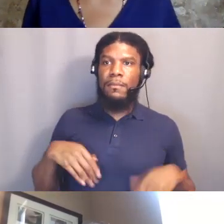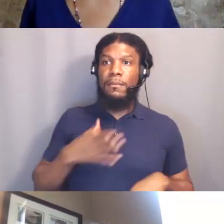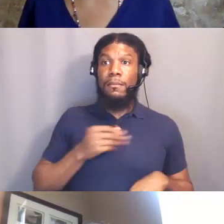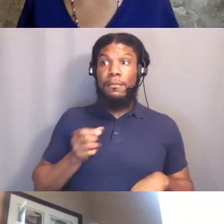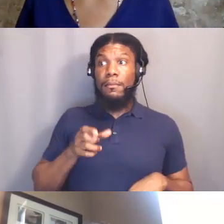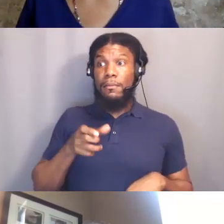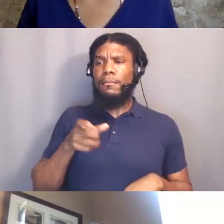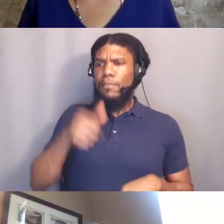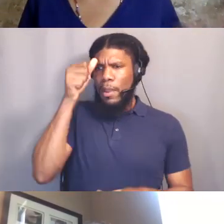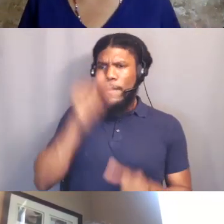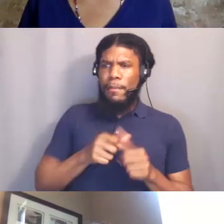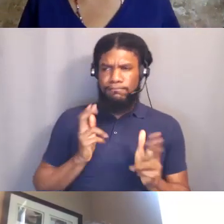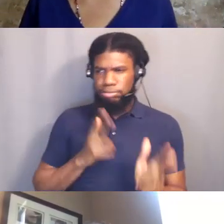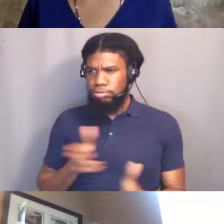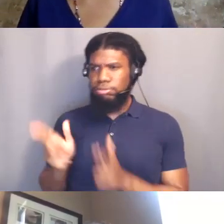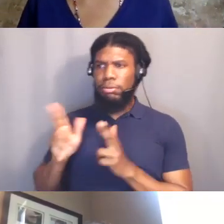Florida but it turned into a